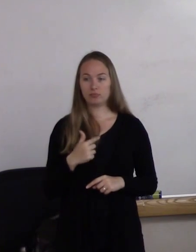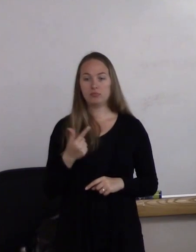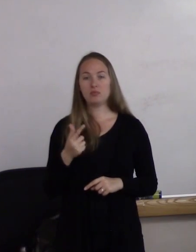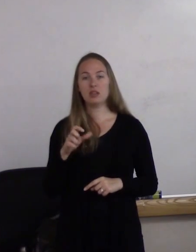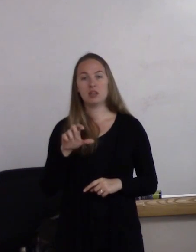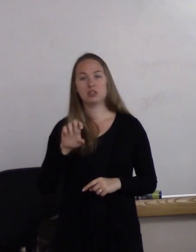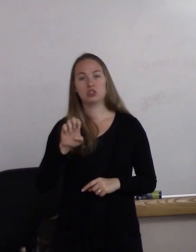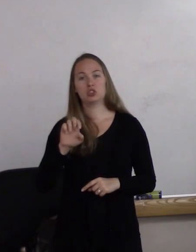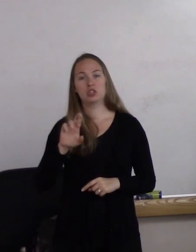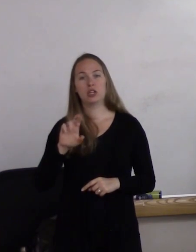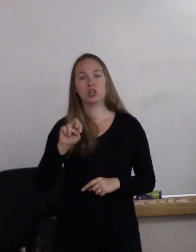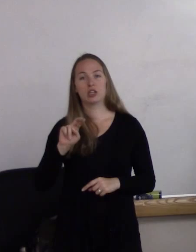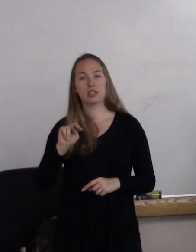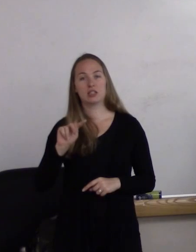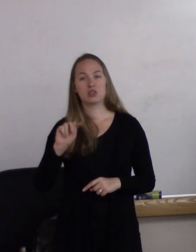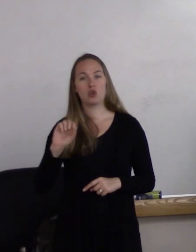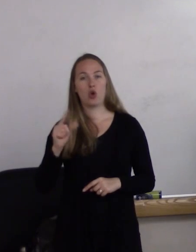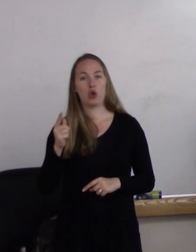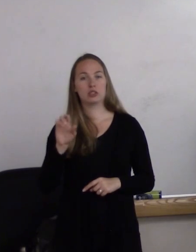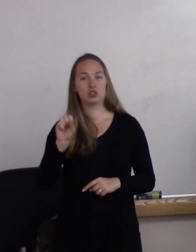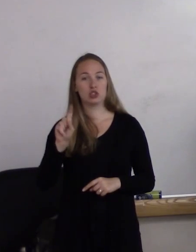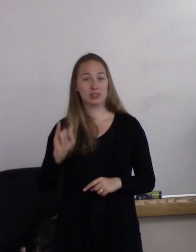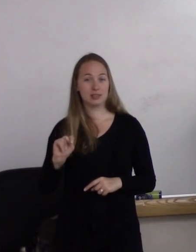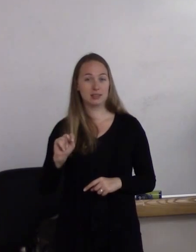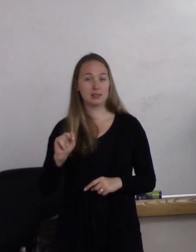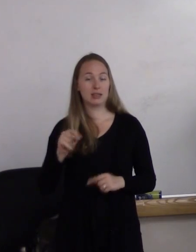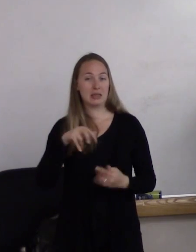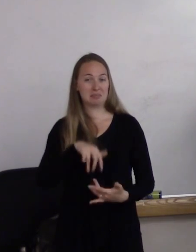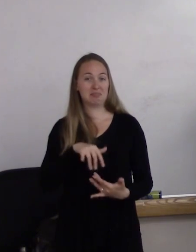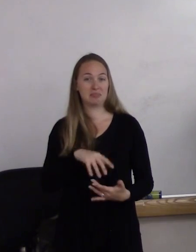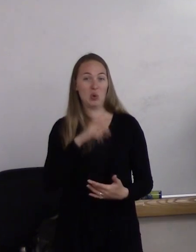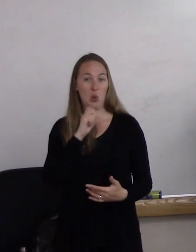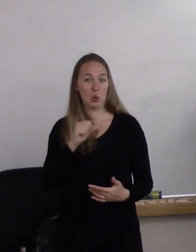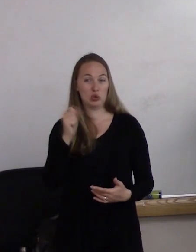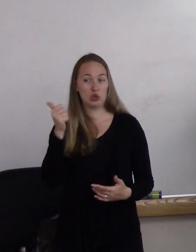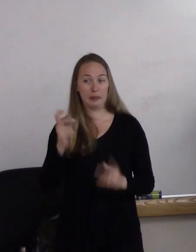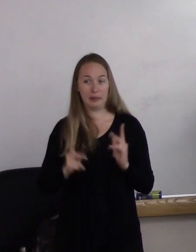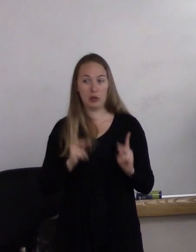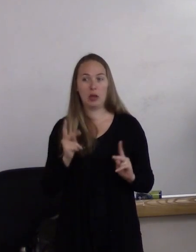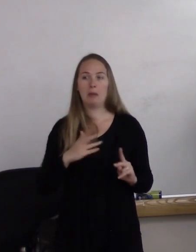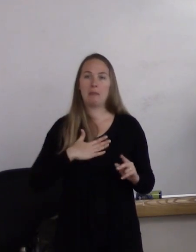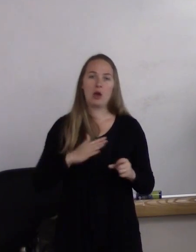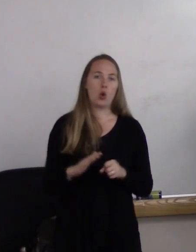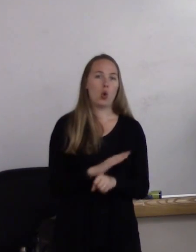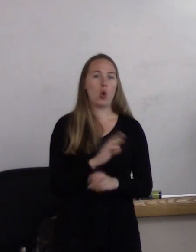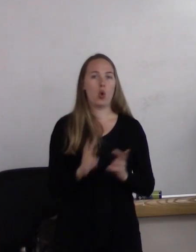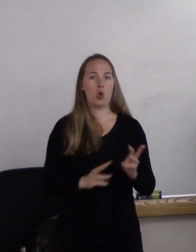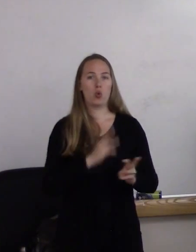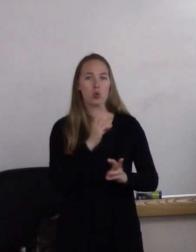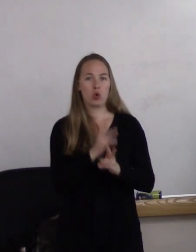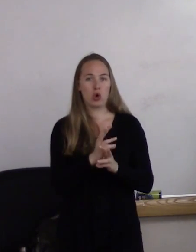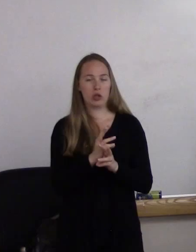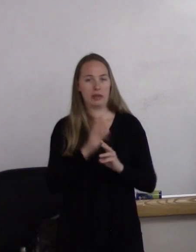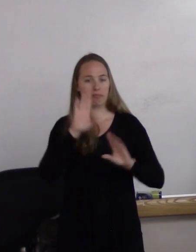as the introduction sort of clearly stated. My whole world has operated in the field of aging.